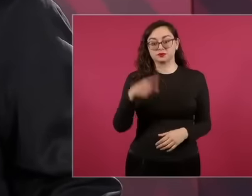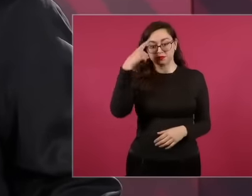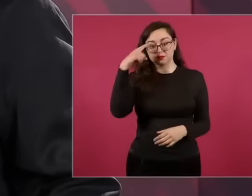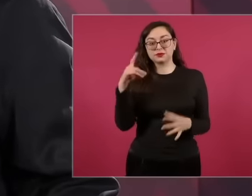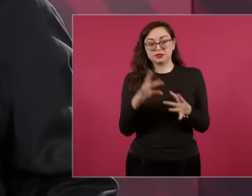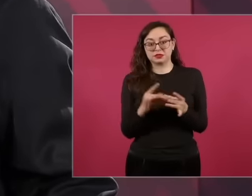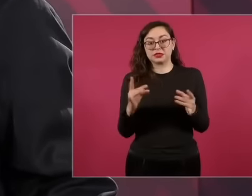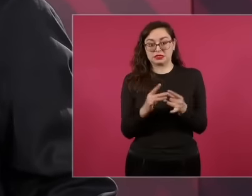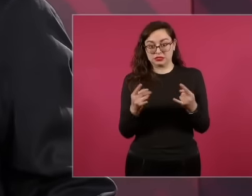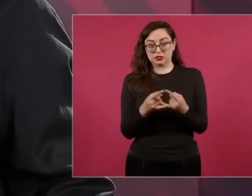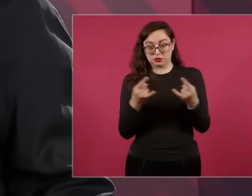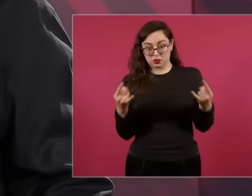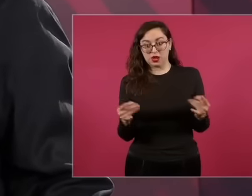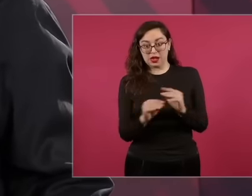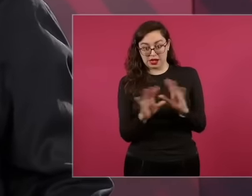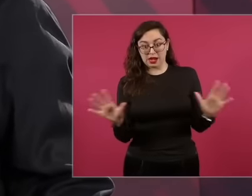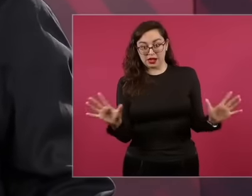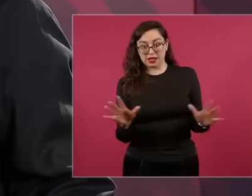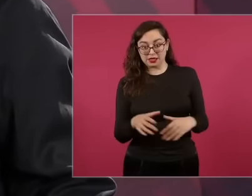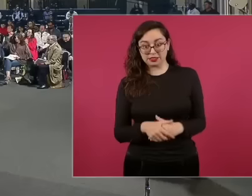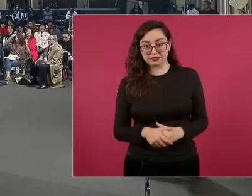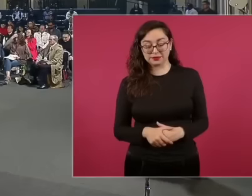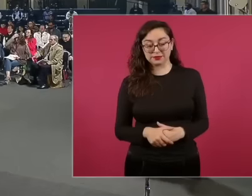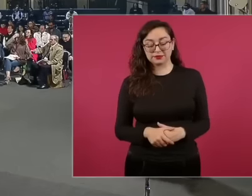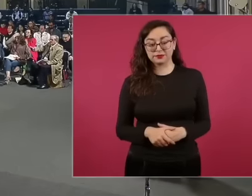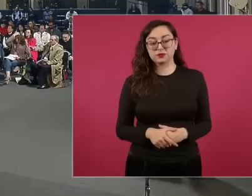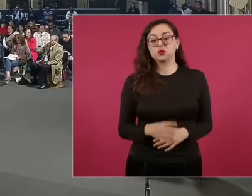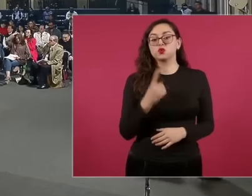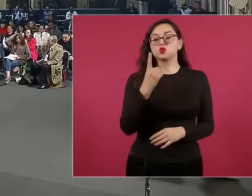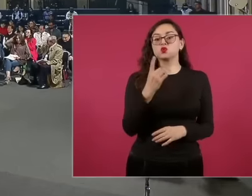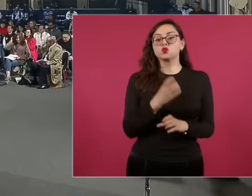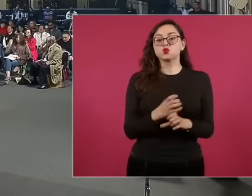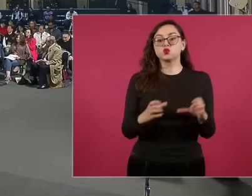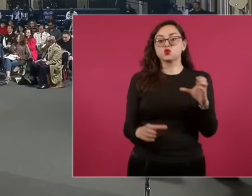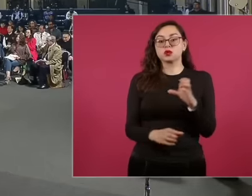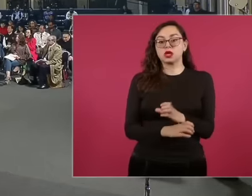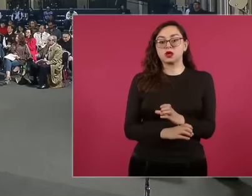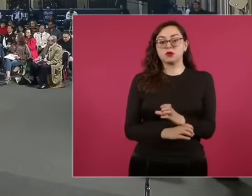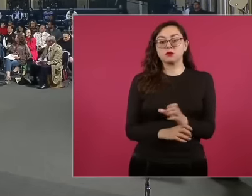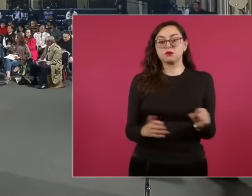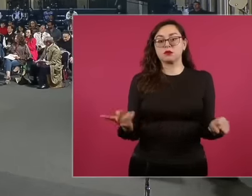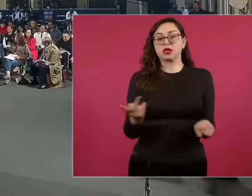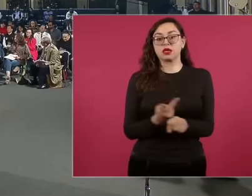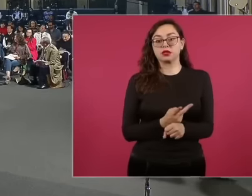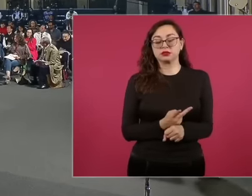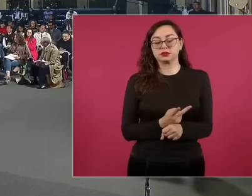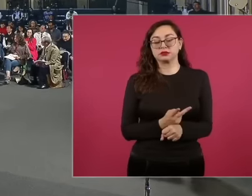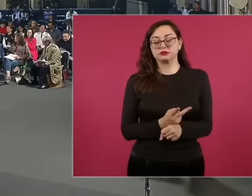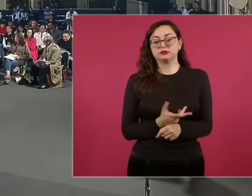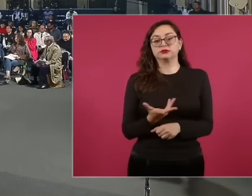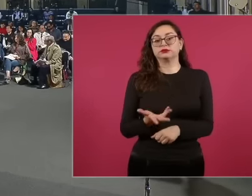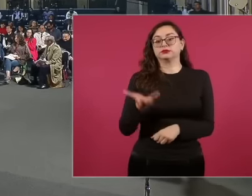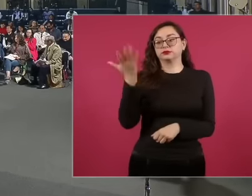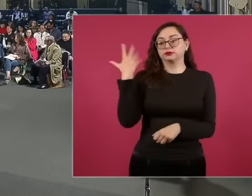things. Yes, a clarification, President, by all means, you mentioned in your report that no